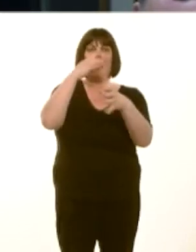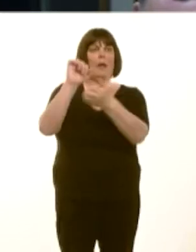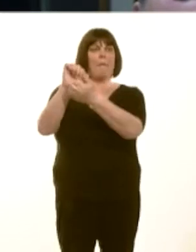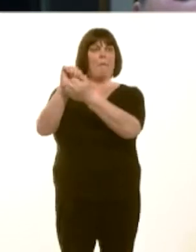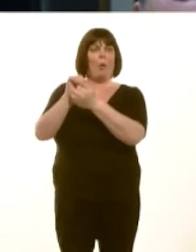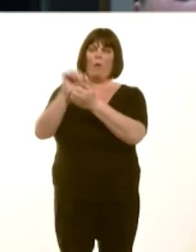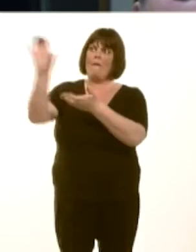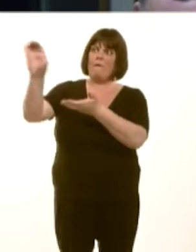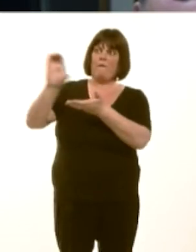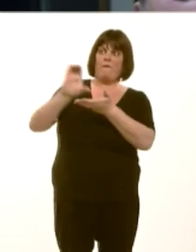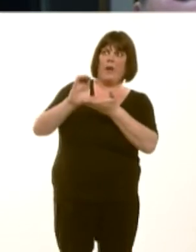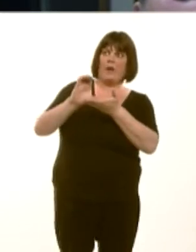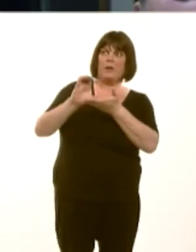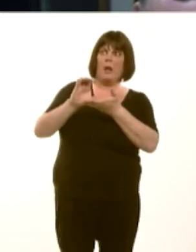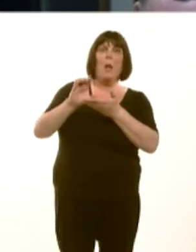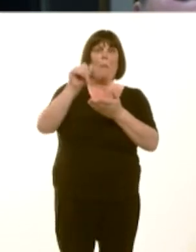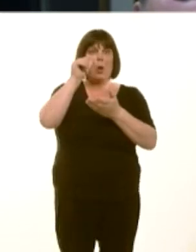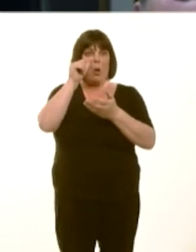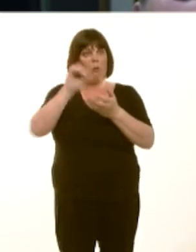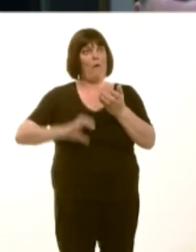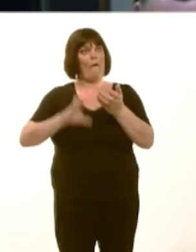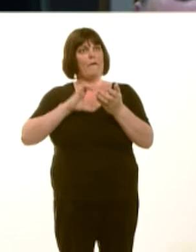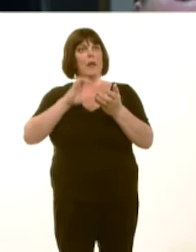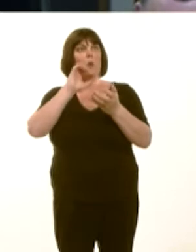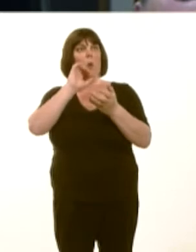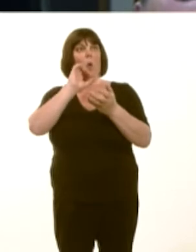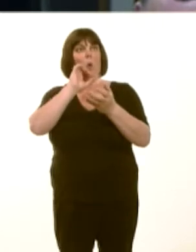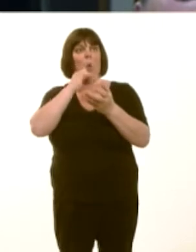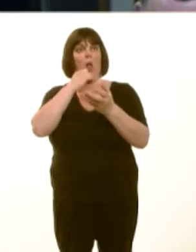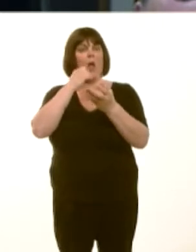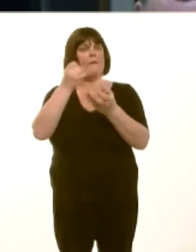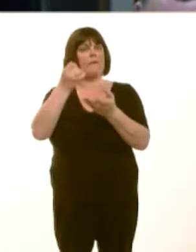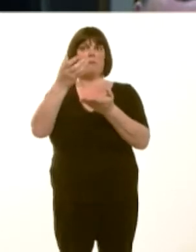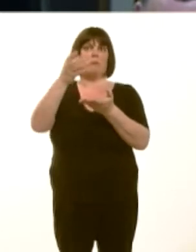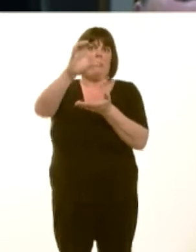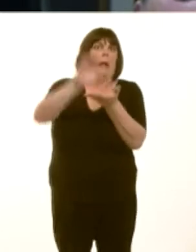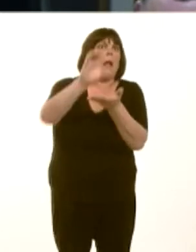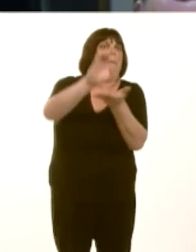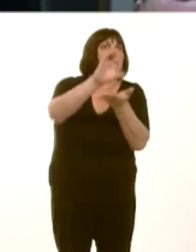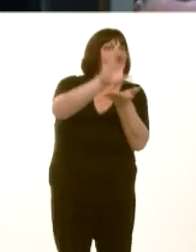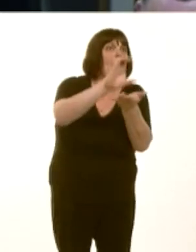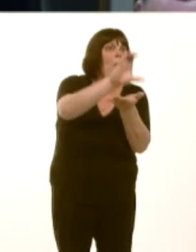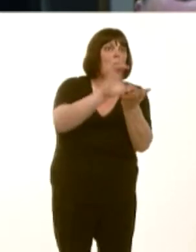yn dod oír metro. Gan nad ydym yn siwr ar hyn o bryd ynglyn ‚ dyfodol y fasnachfraint ar gyfer Cymru